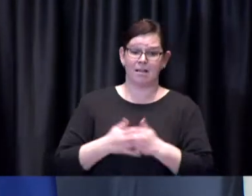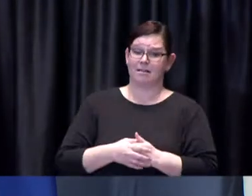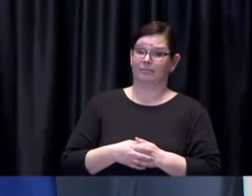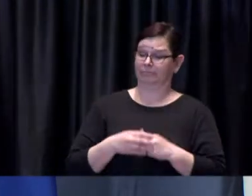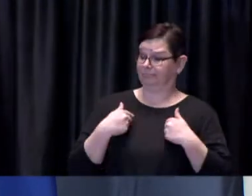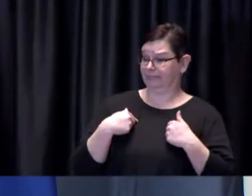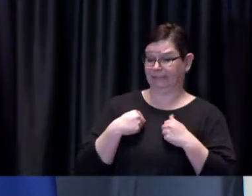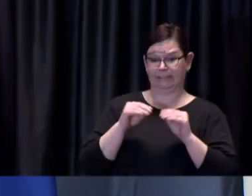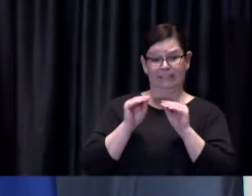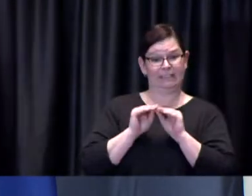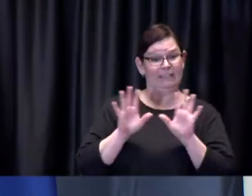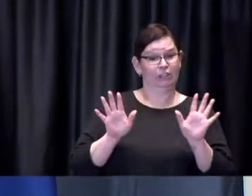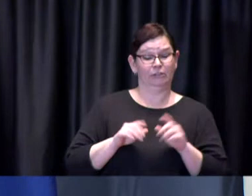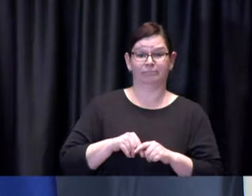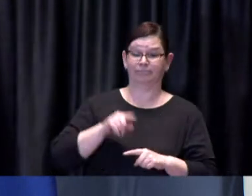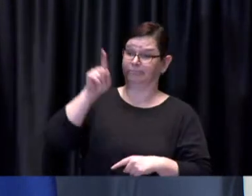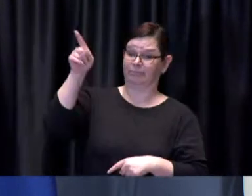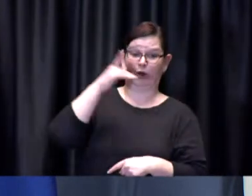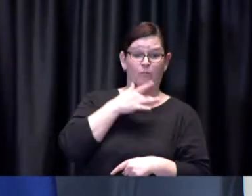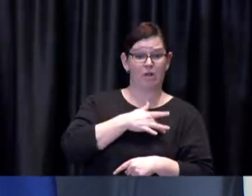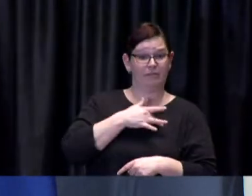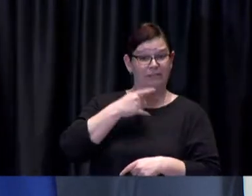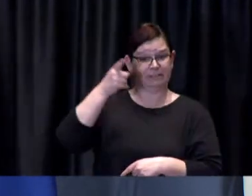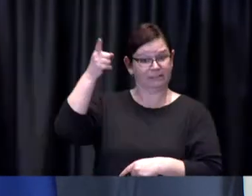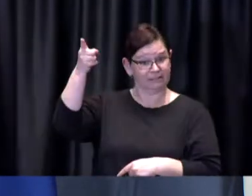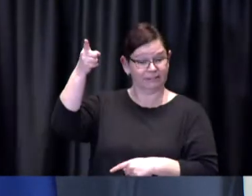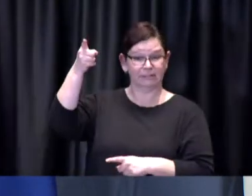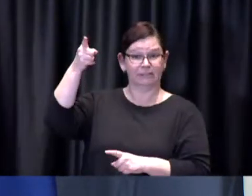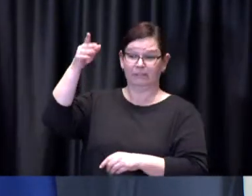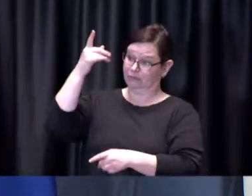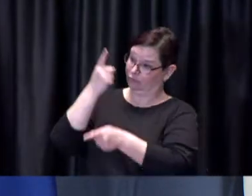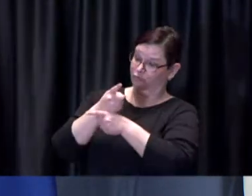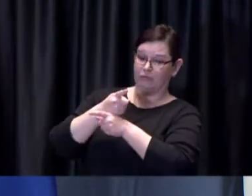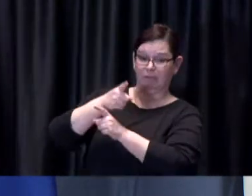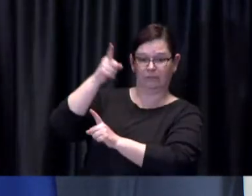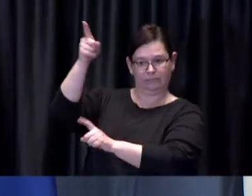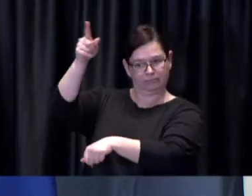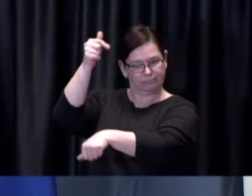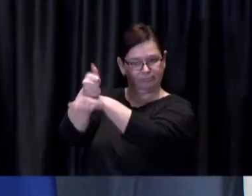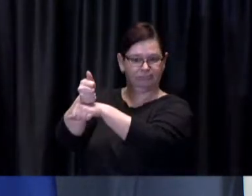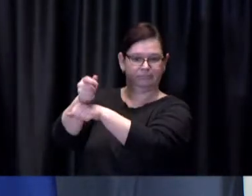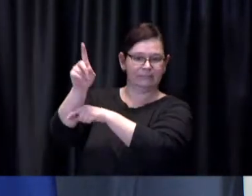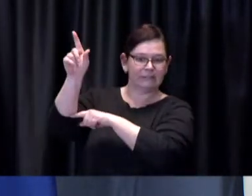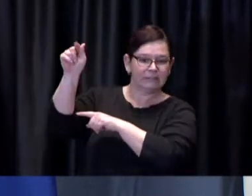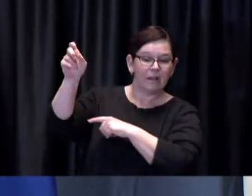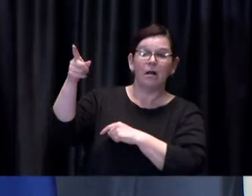to set a date on which it could be anticipated these personal care businesses might be open but